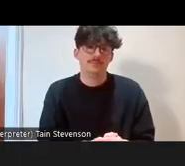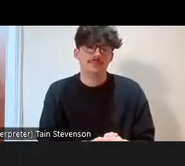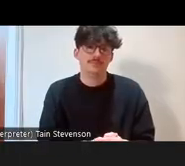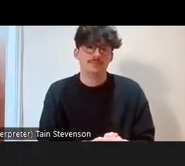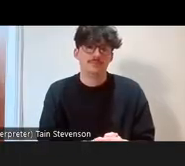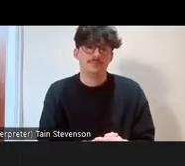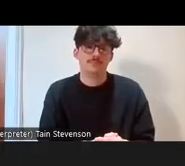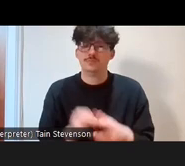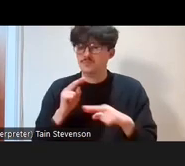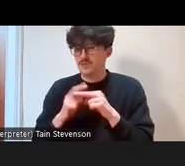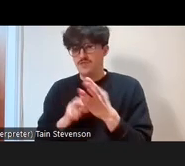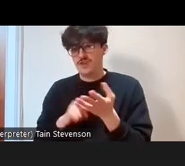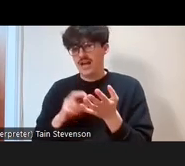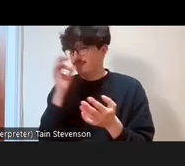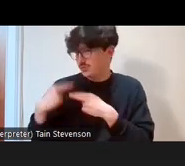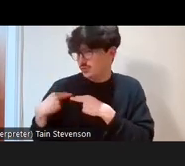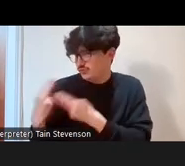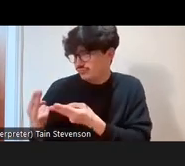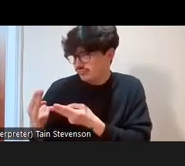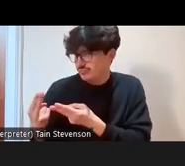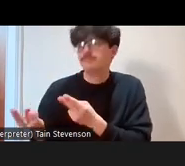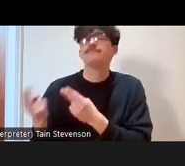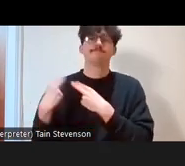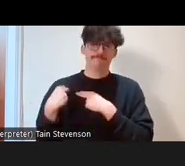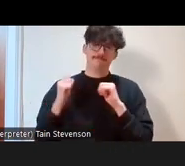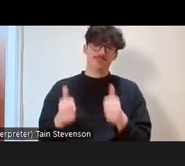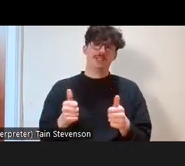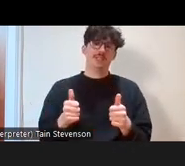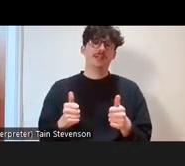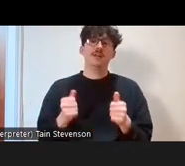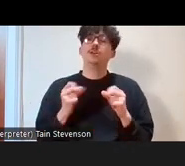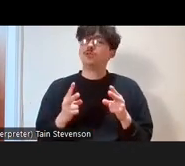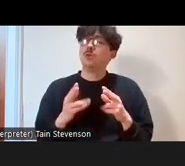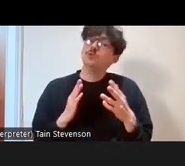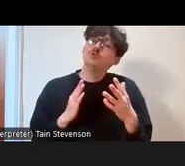over to you, Fran? Yeah, cool. So, the next bit we're going to put you straight away into some